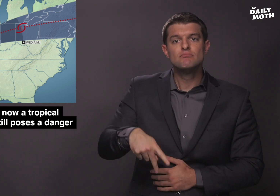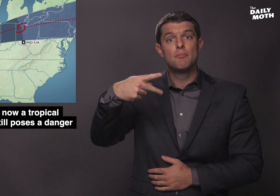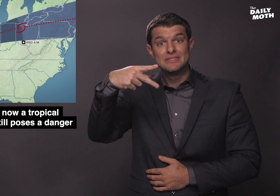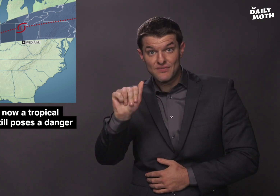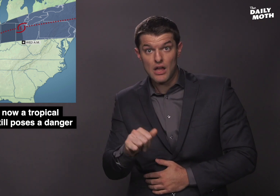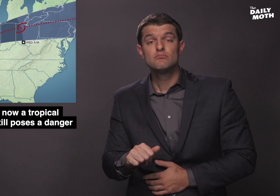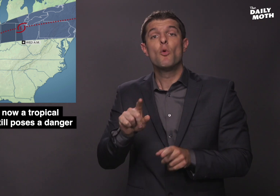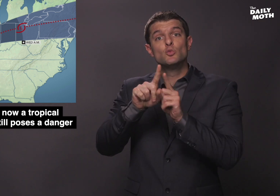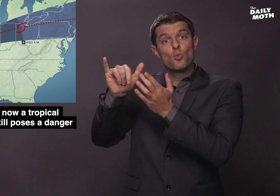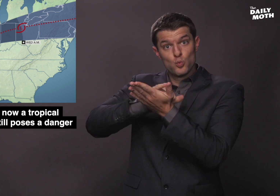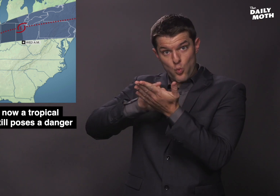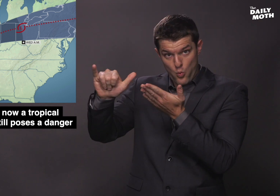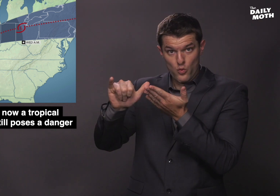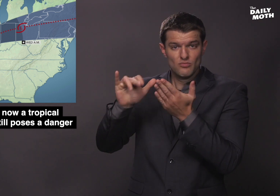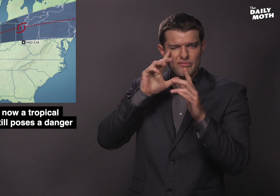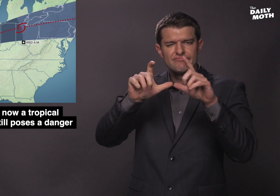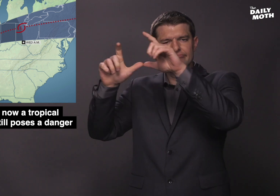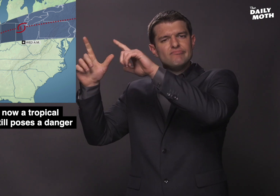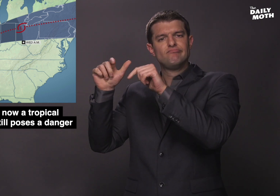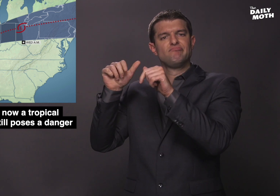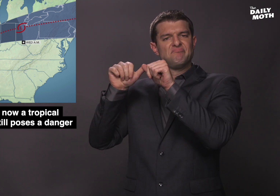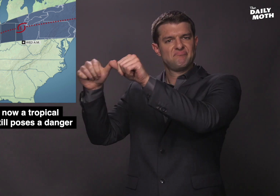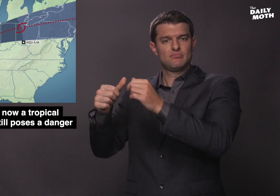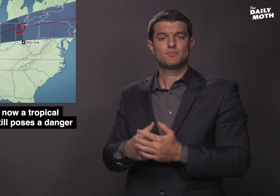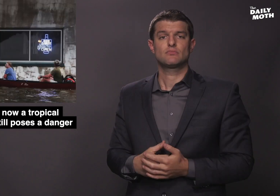Pennsylvania through New York.